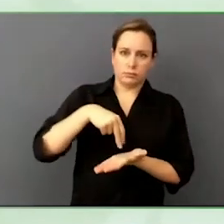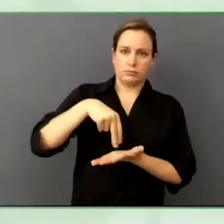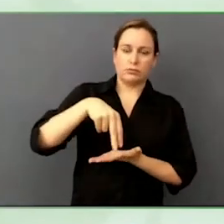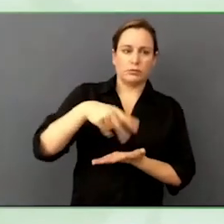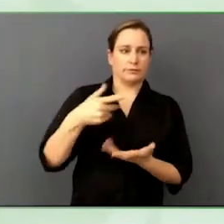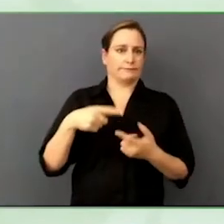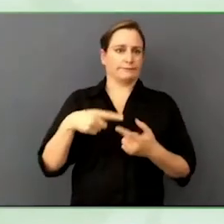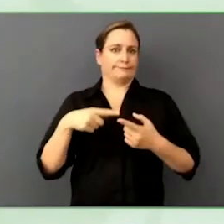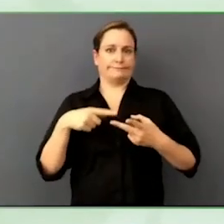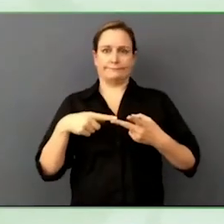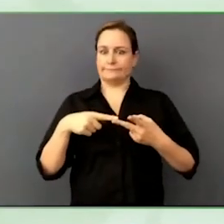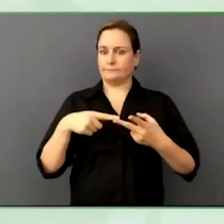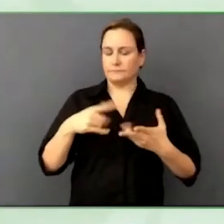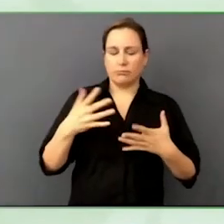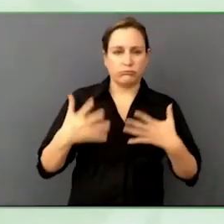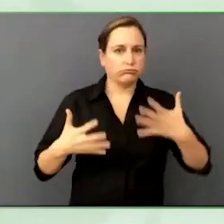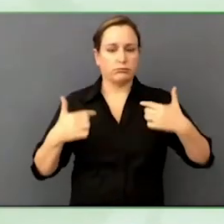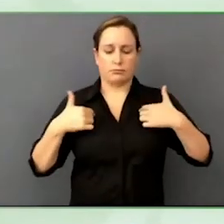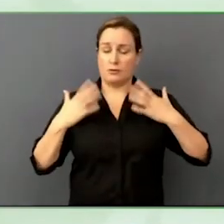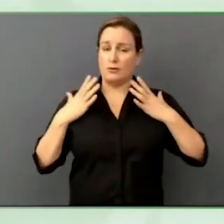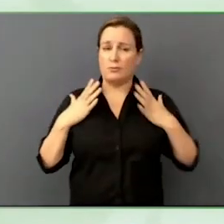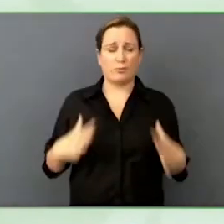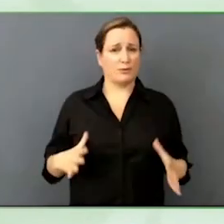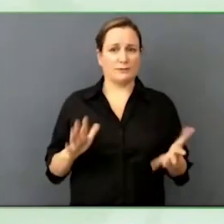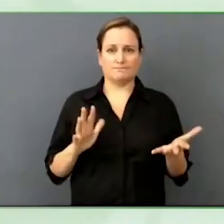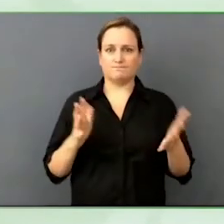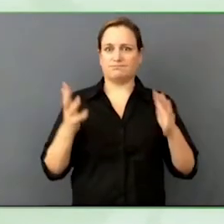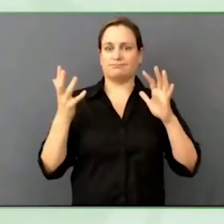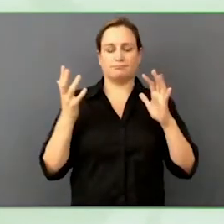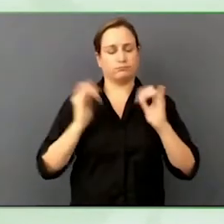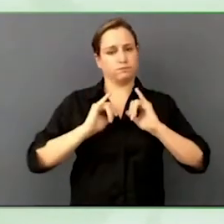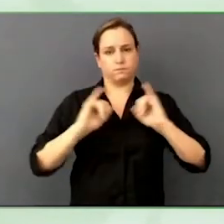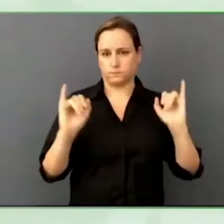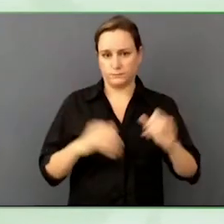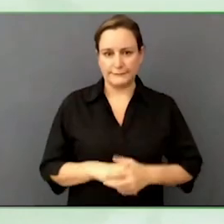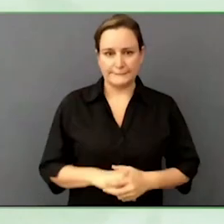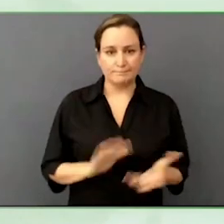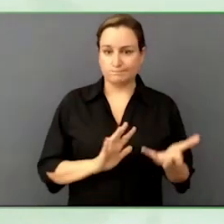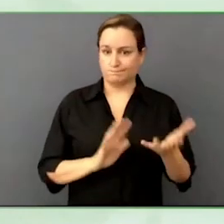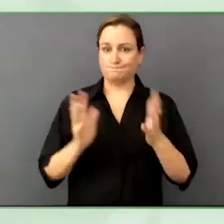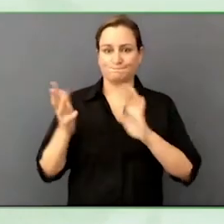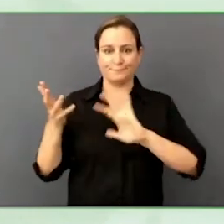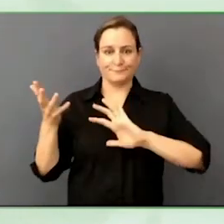Worked in the Air Force, after I graduated high school, I wanted to